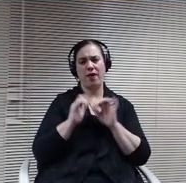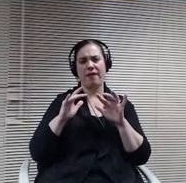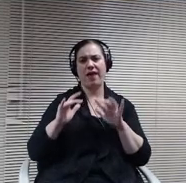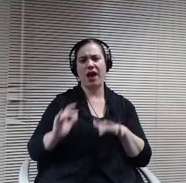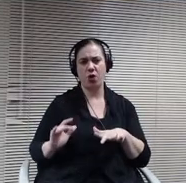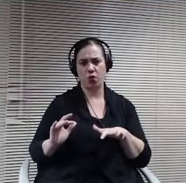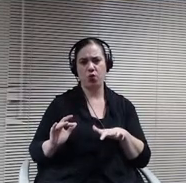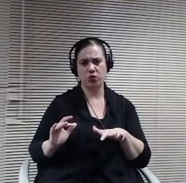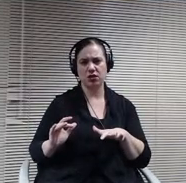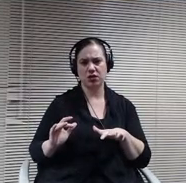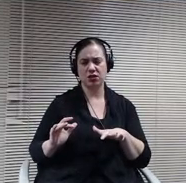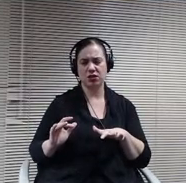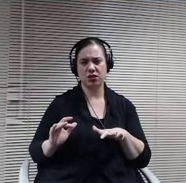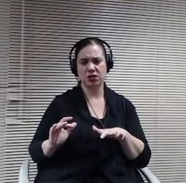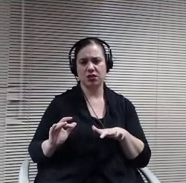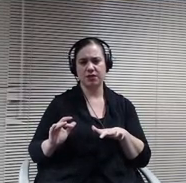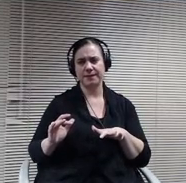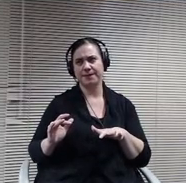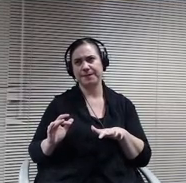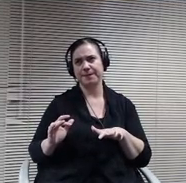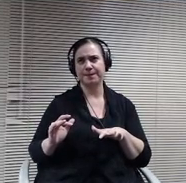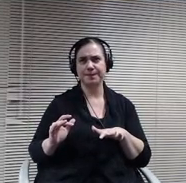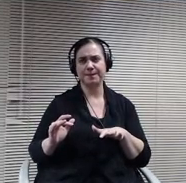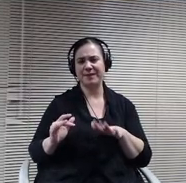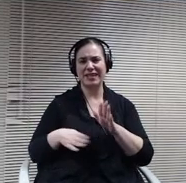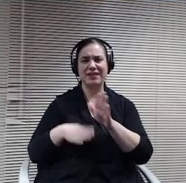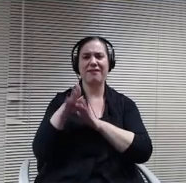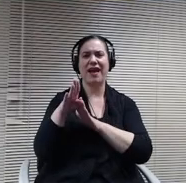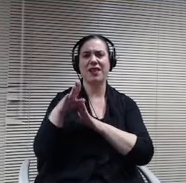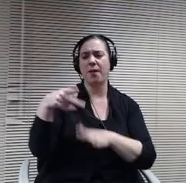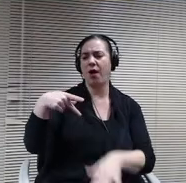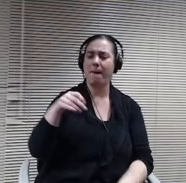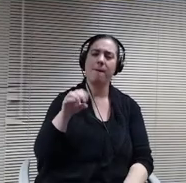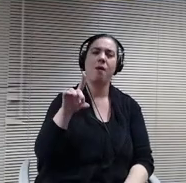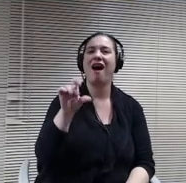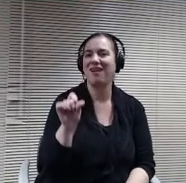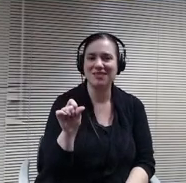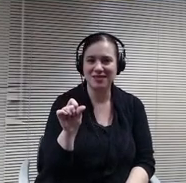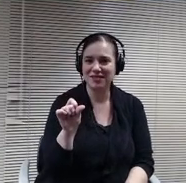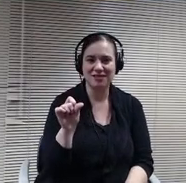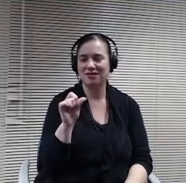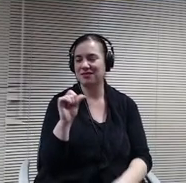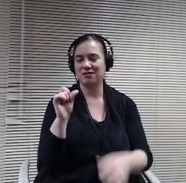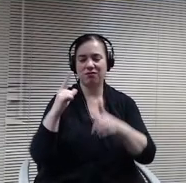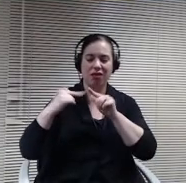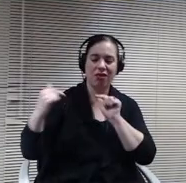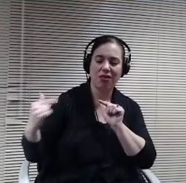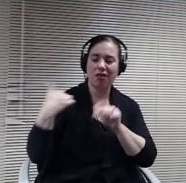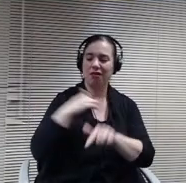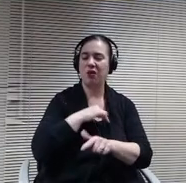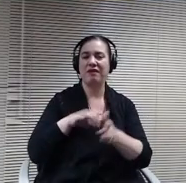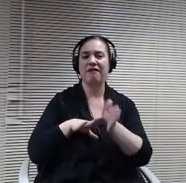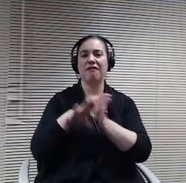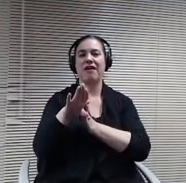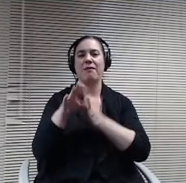Develope pods and and all of the other things that we've done through the states requirements to get school open.